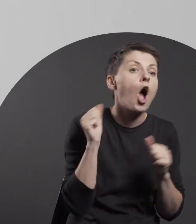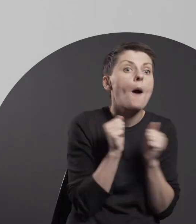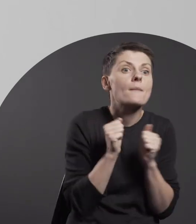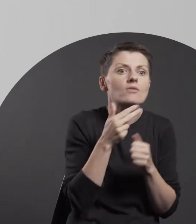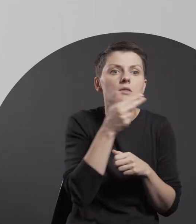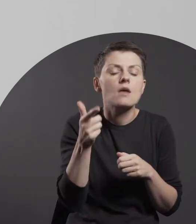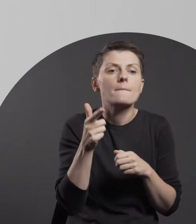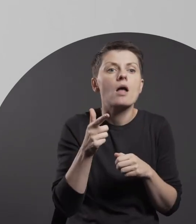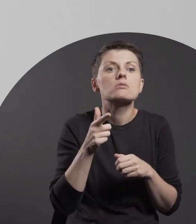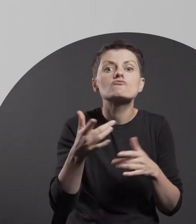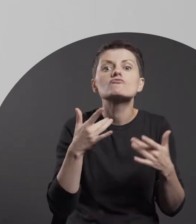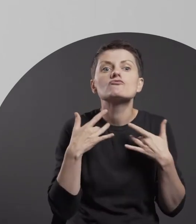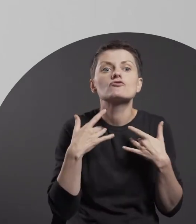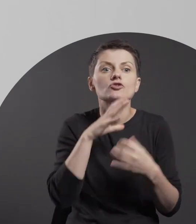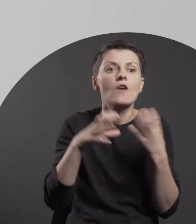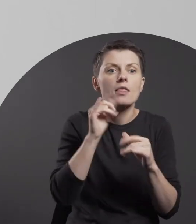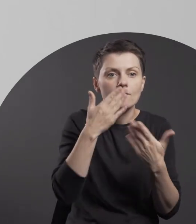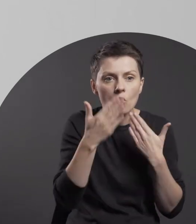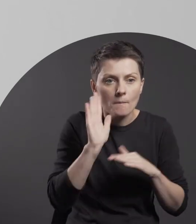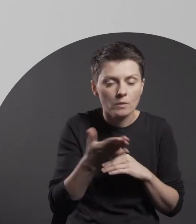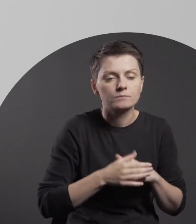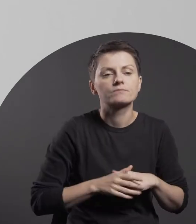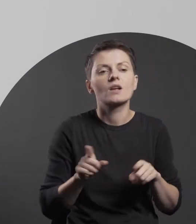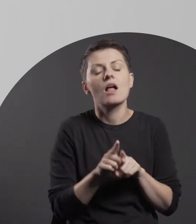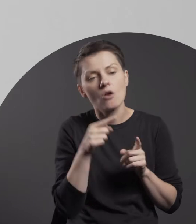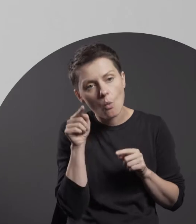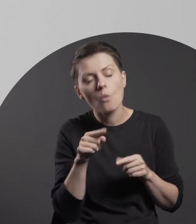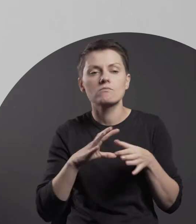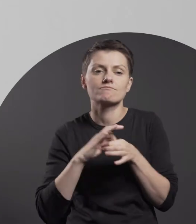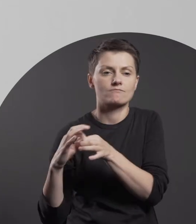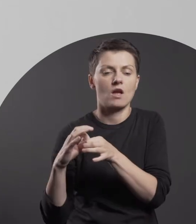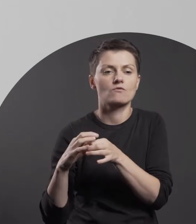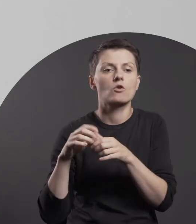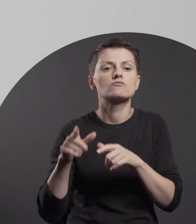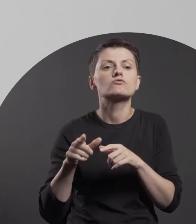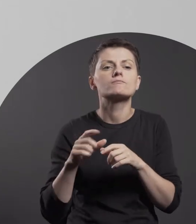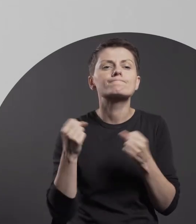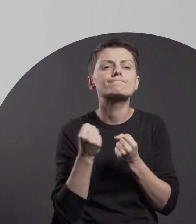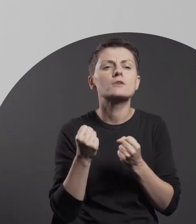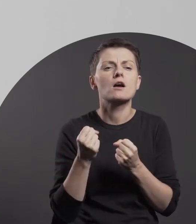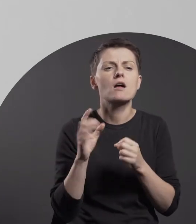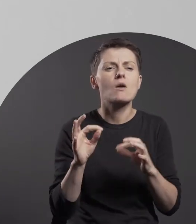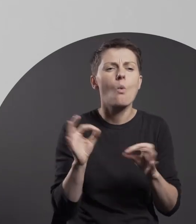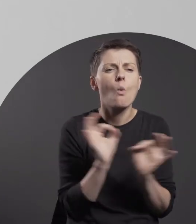while on the other it alludes to the poignant present-day images of starving polar bears.